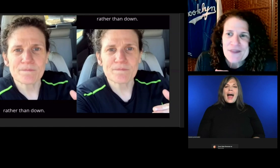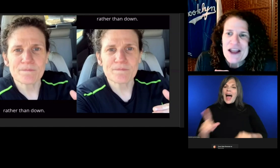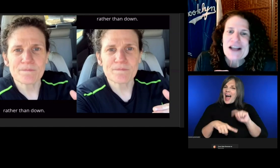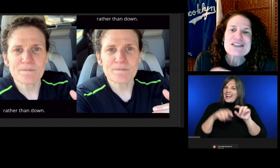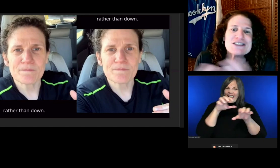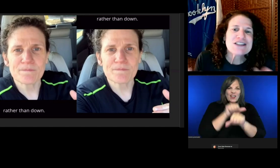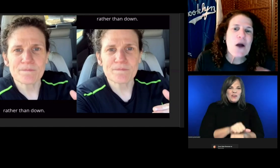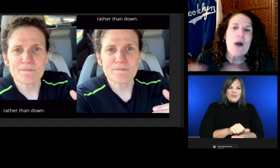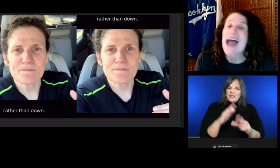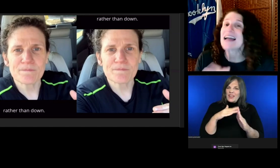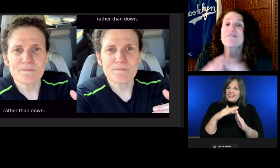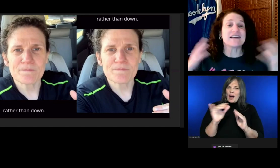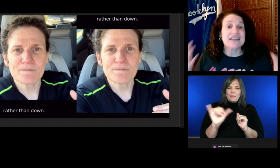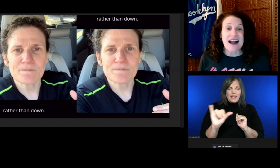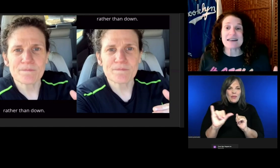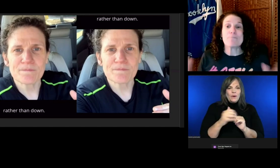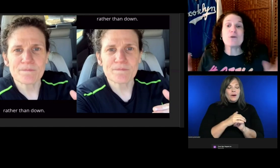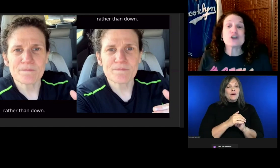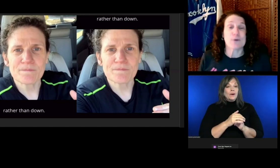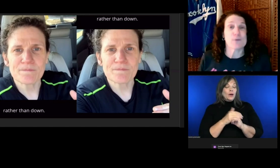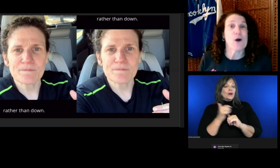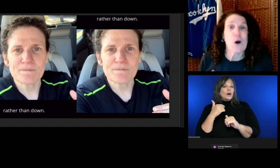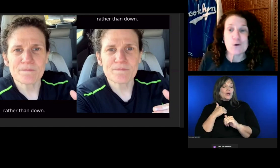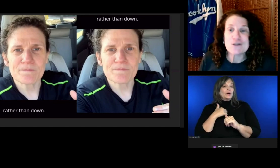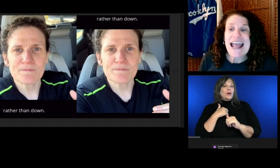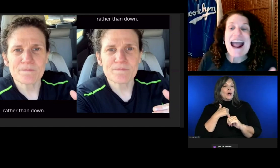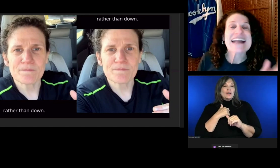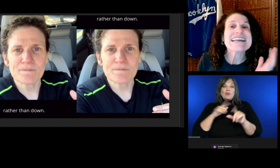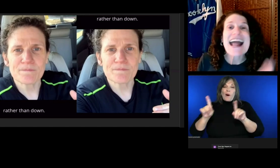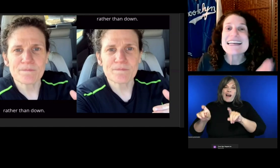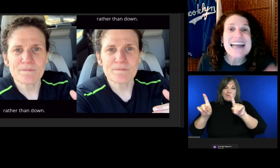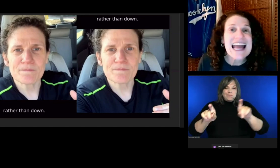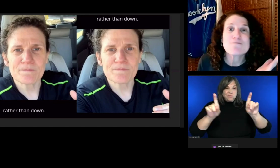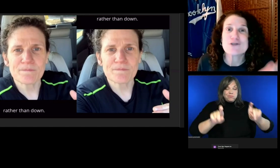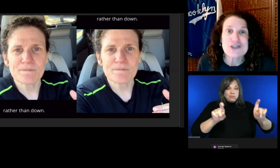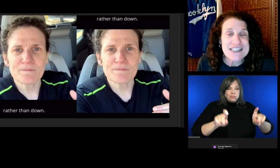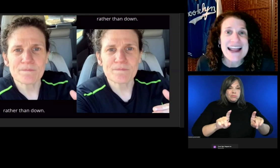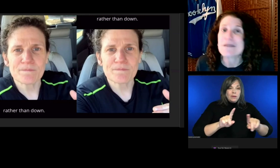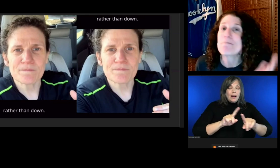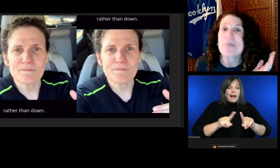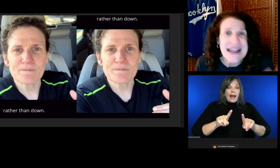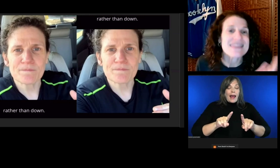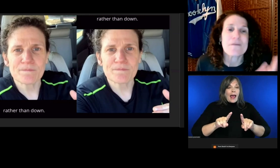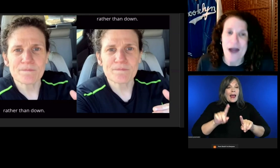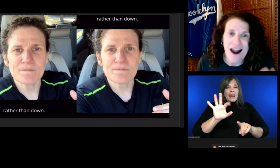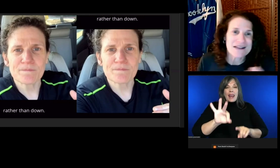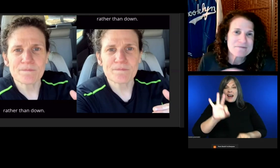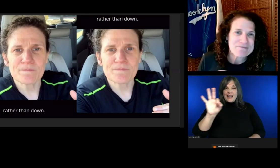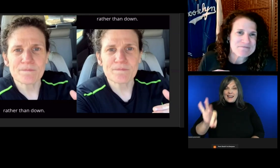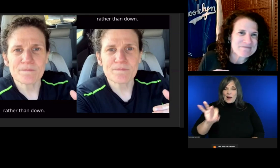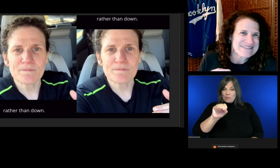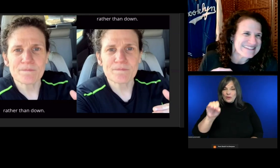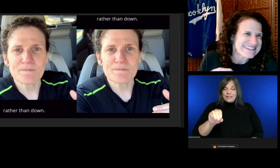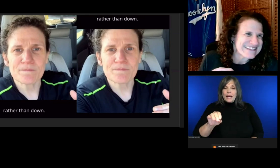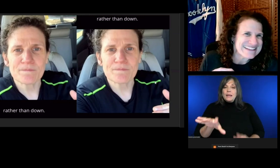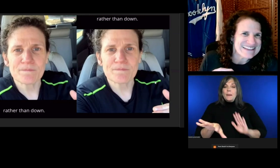So I have conducted multiple polls, and 99% pick the bottom.